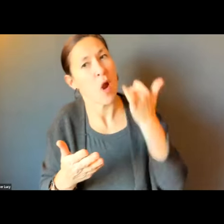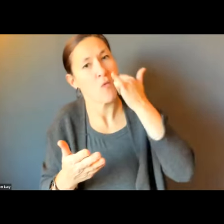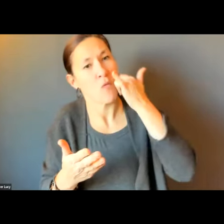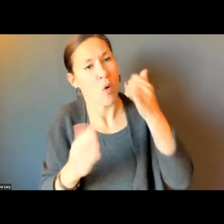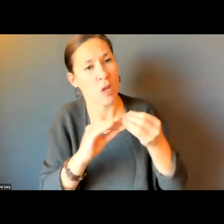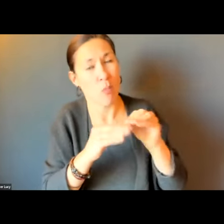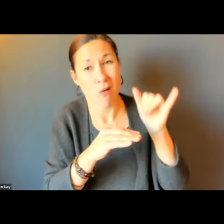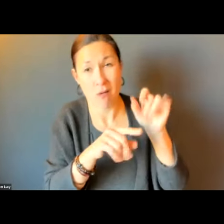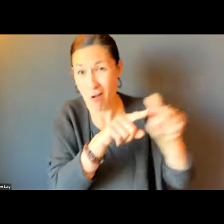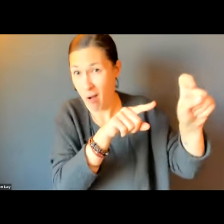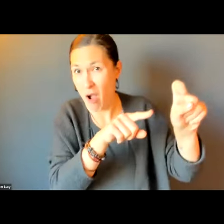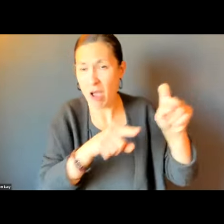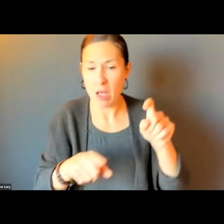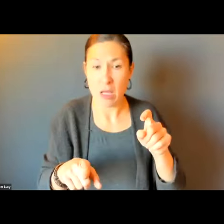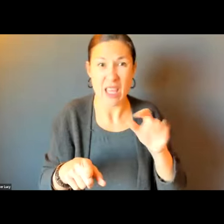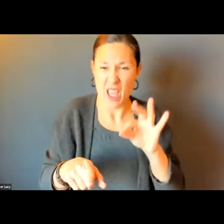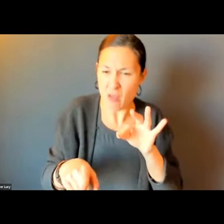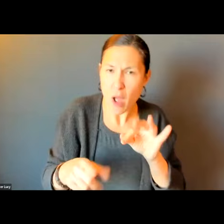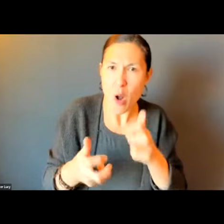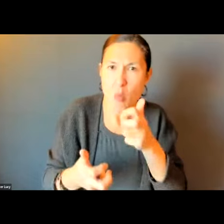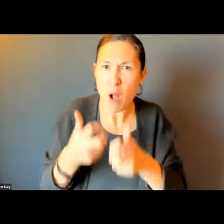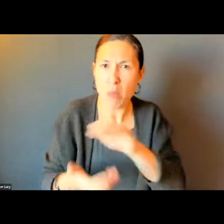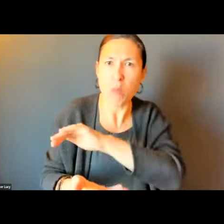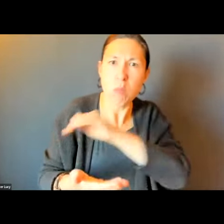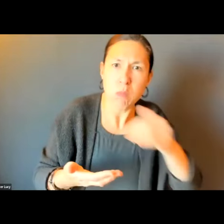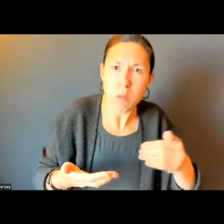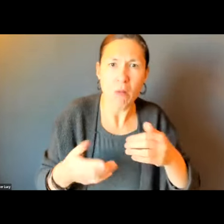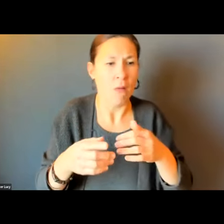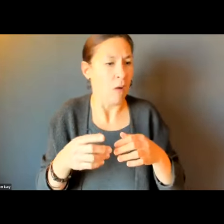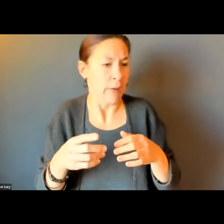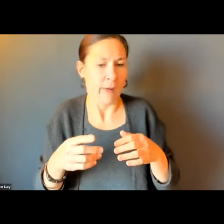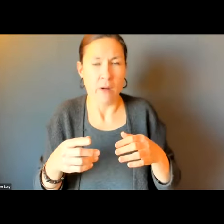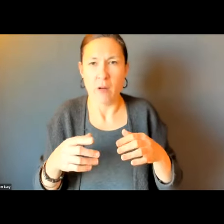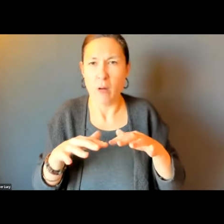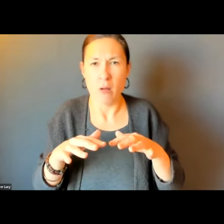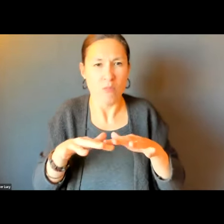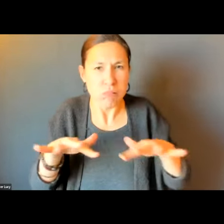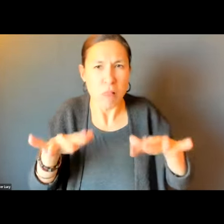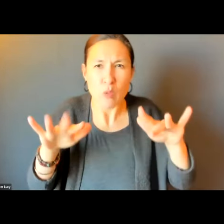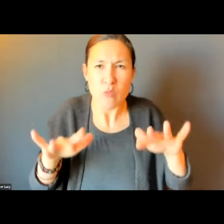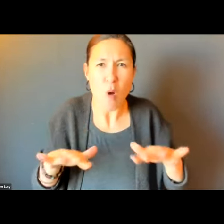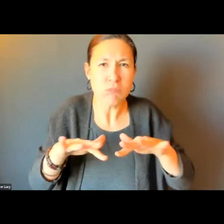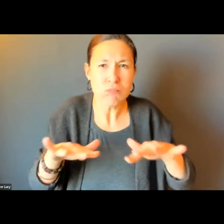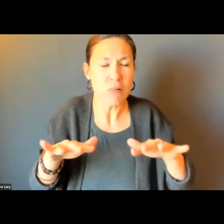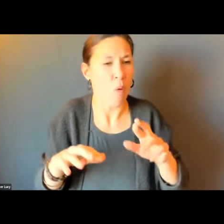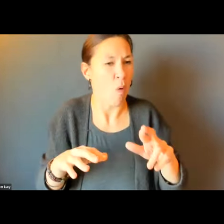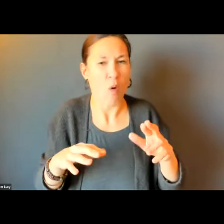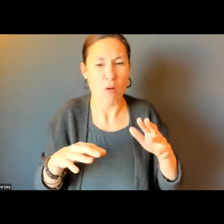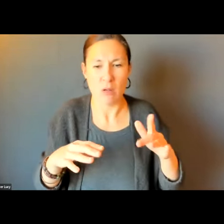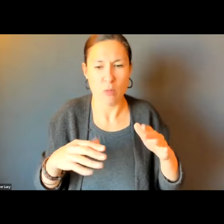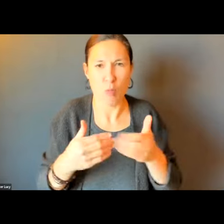CALL IF THERE -- AND/OR A WEBSITE, PREFERABLY A NUMBER TO CALL TO COMPLAIN THE CURB SITES